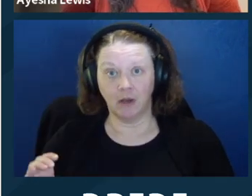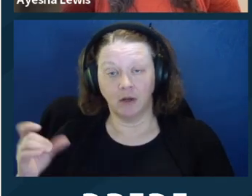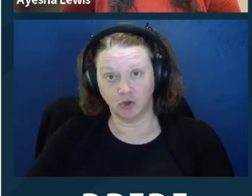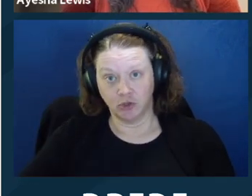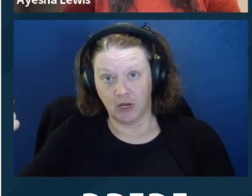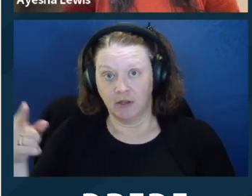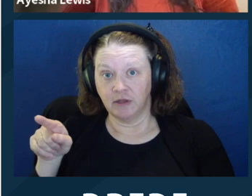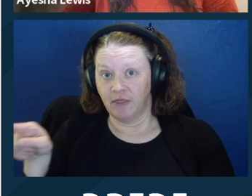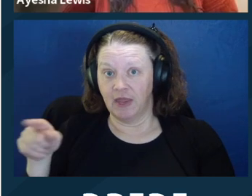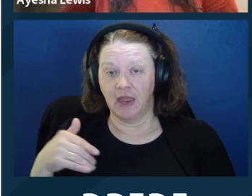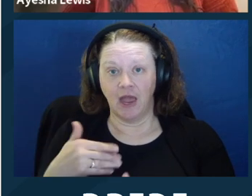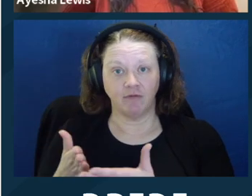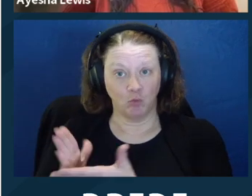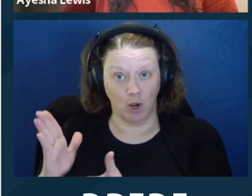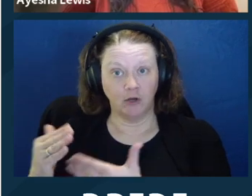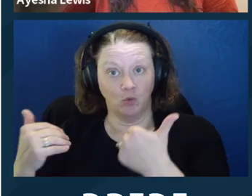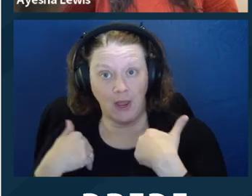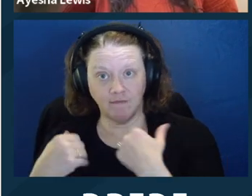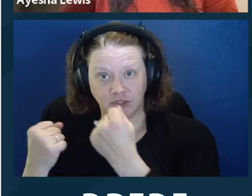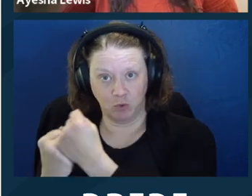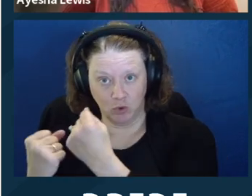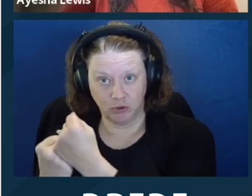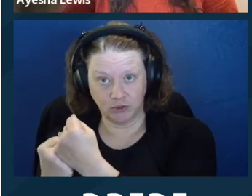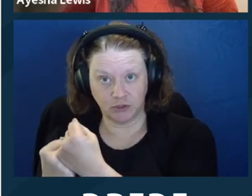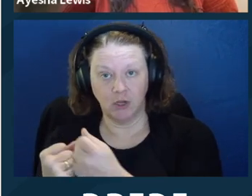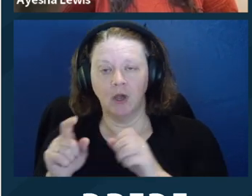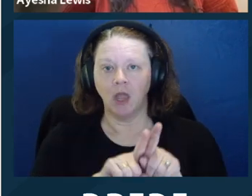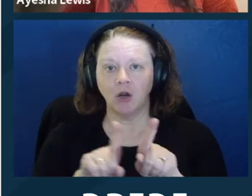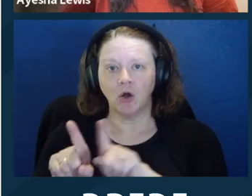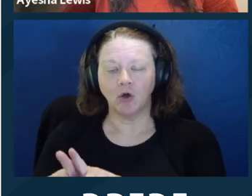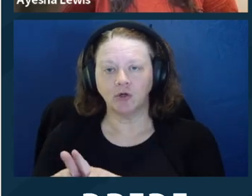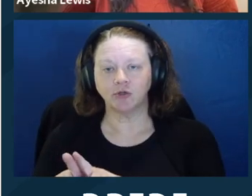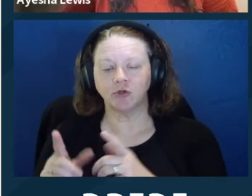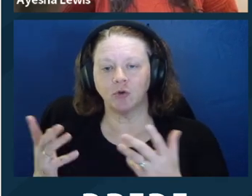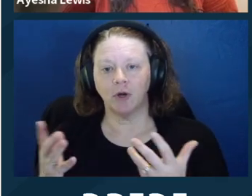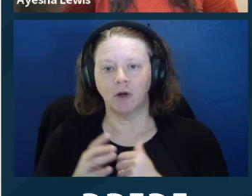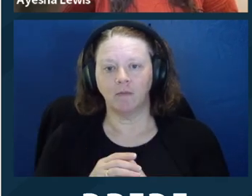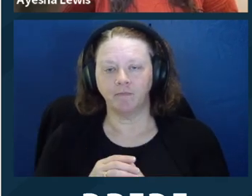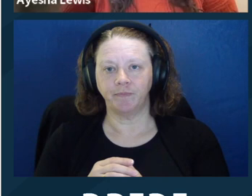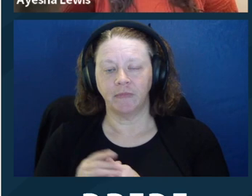action needs to also make sure the client is understanding that they have the right